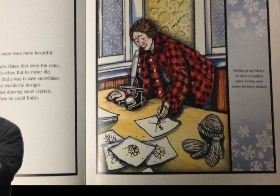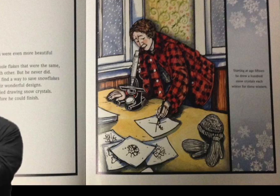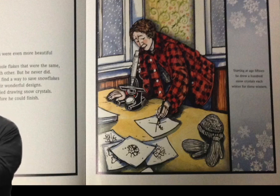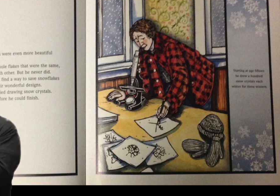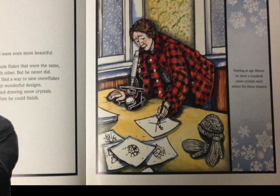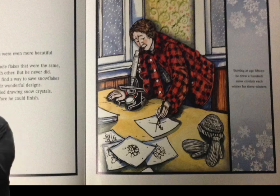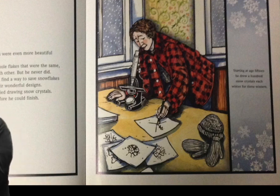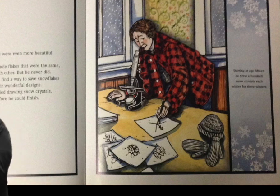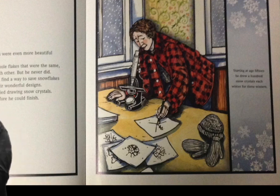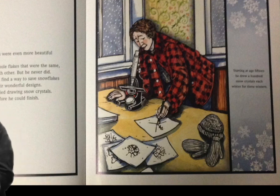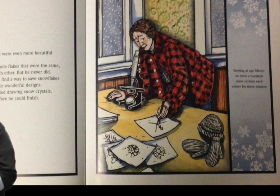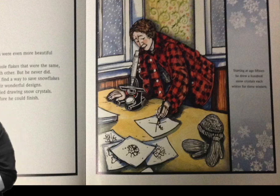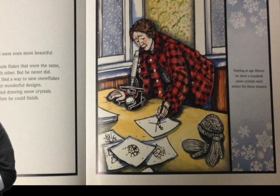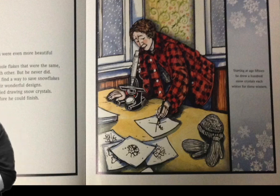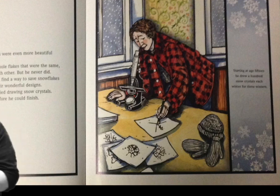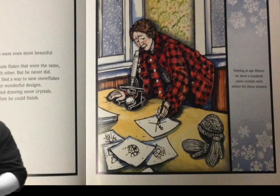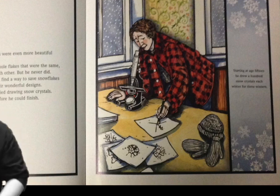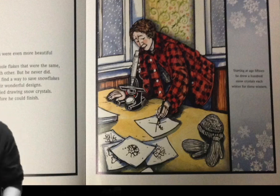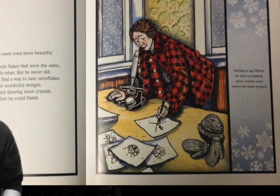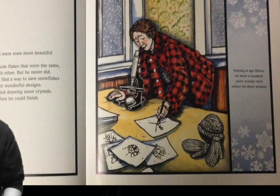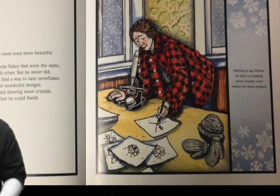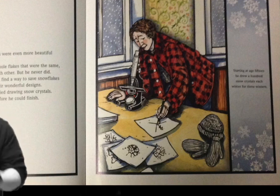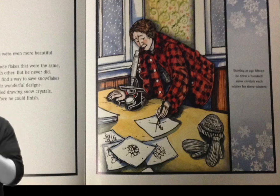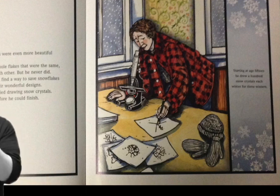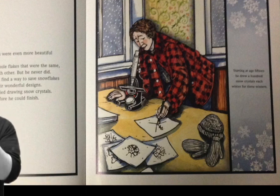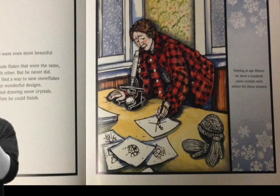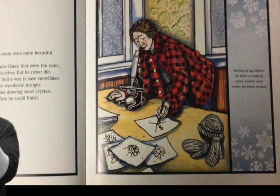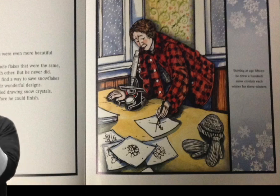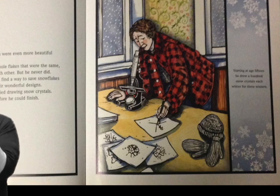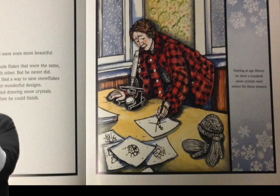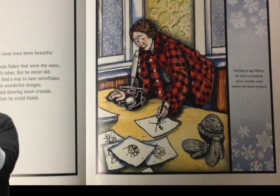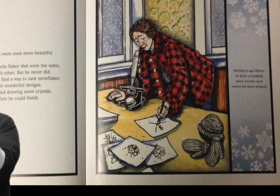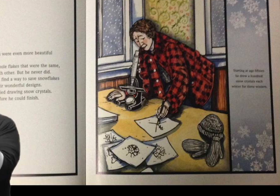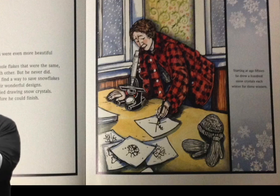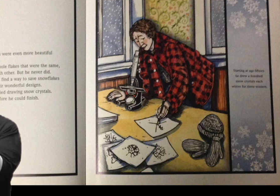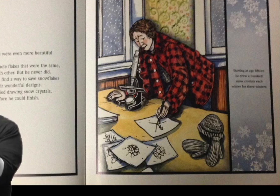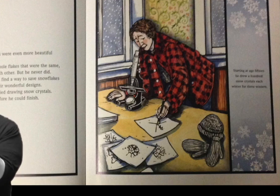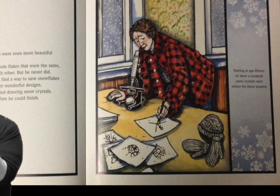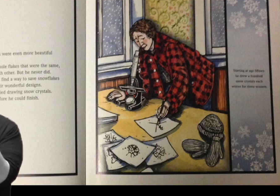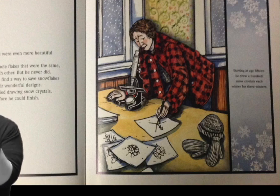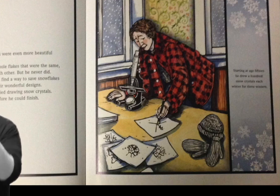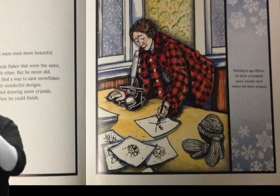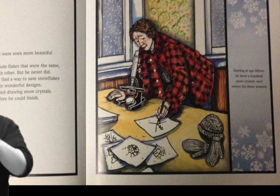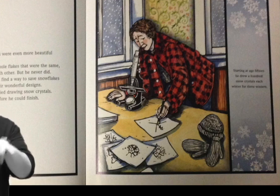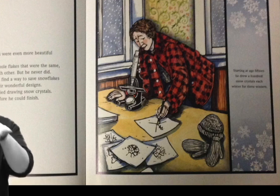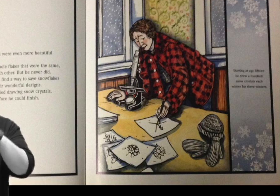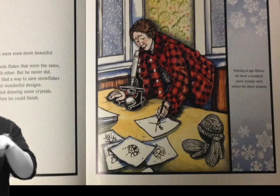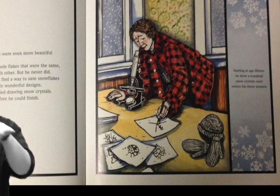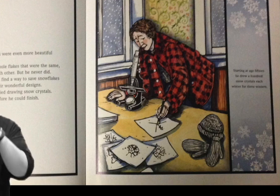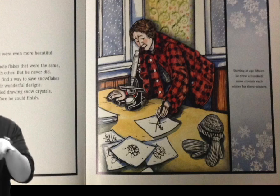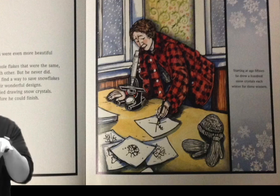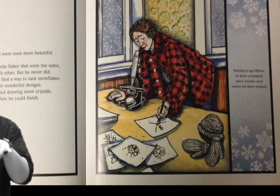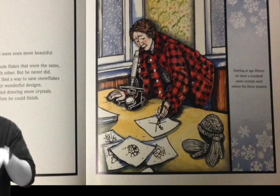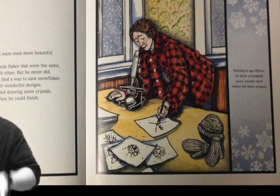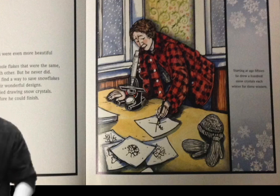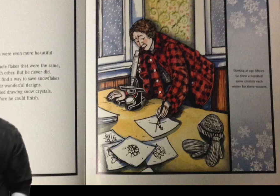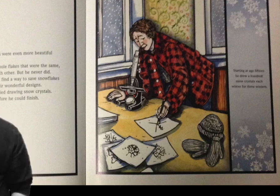“No one design was ever repeated. When a snowflake melted...just that much beauty was gone, without leaving any record behind.”